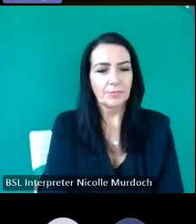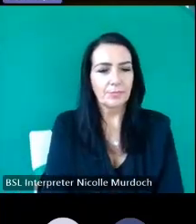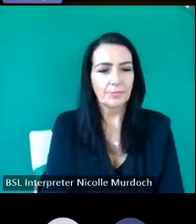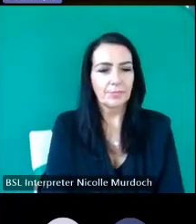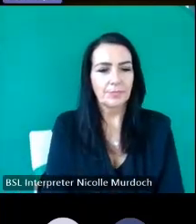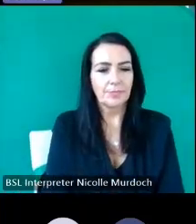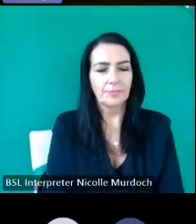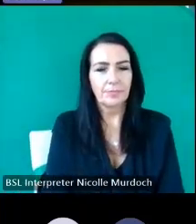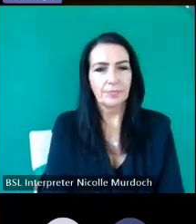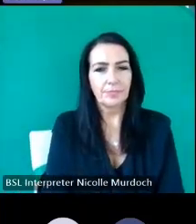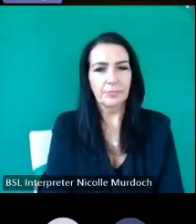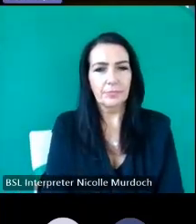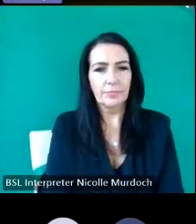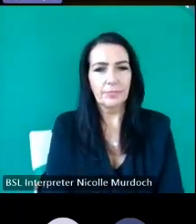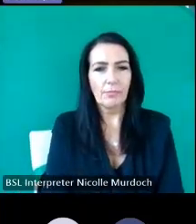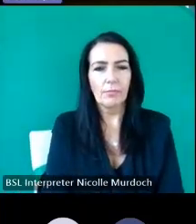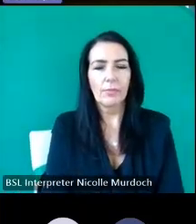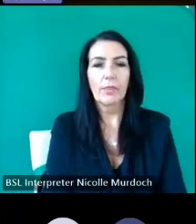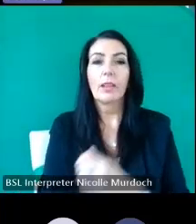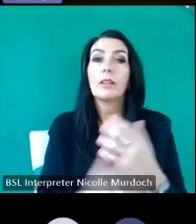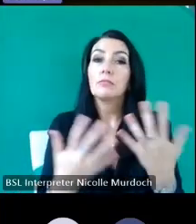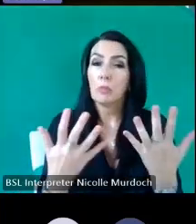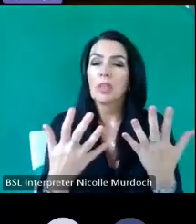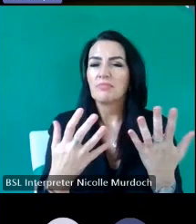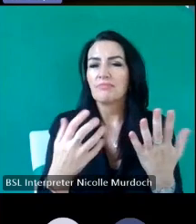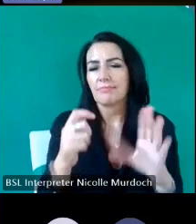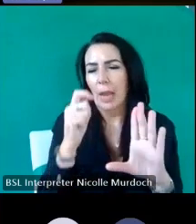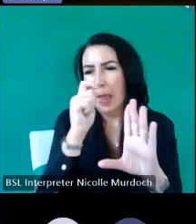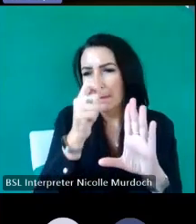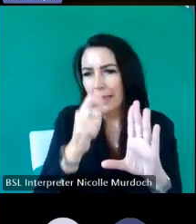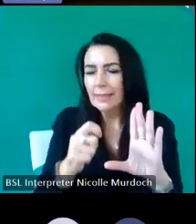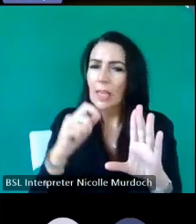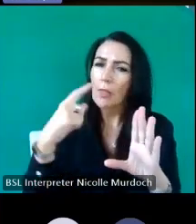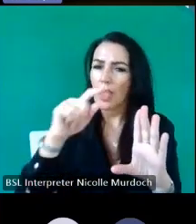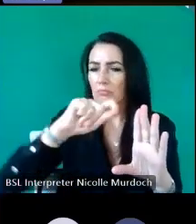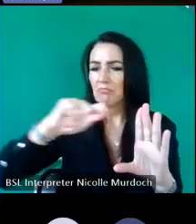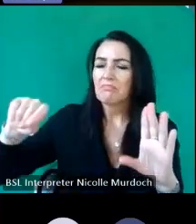can Mason's marks tell us well quite a lot of things um we can find out about the size of the